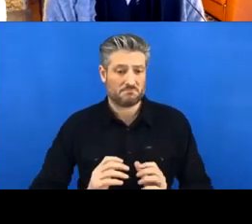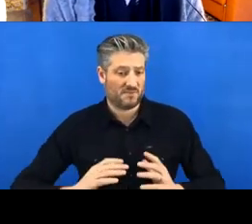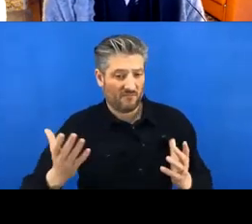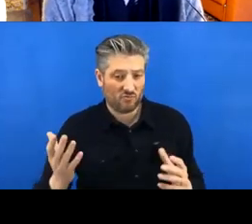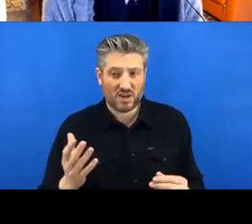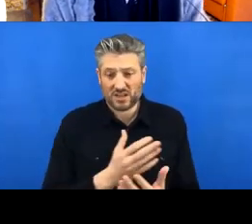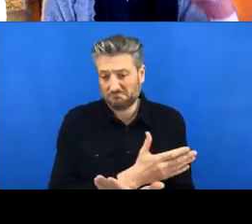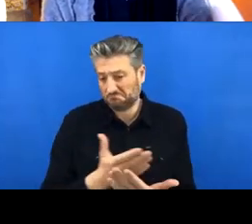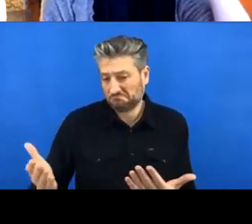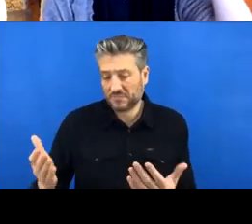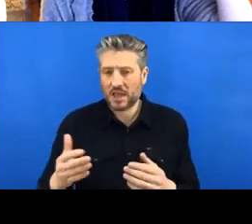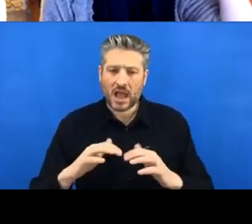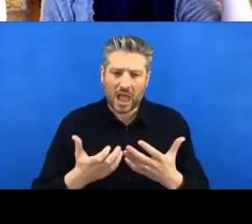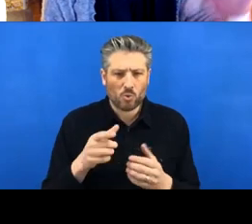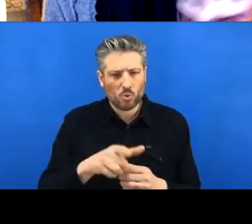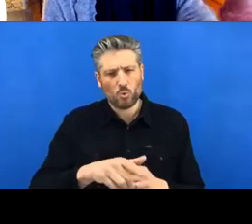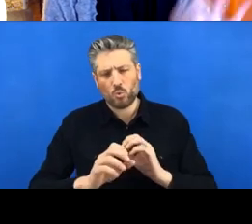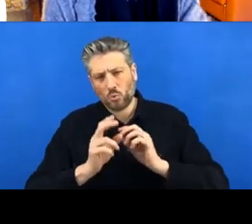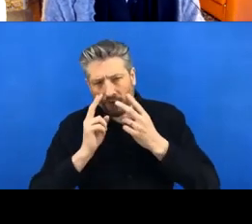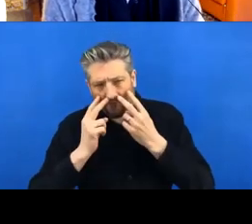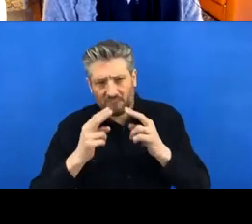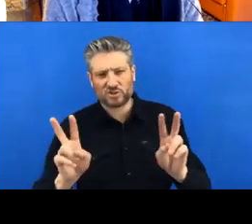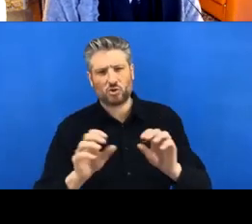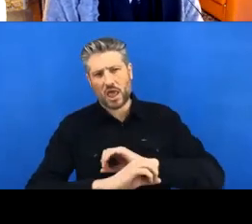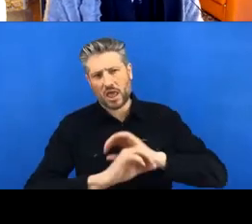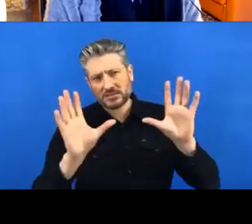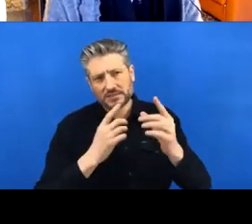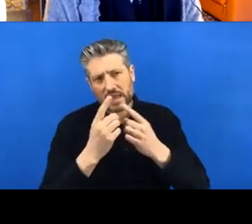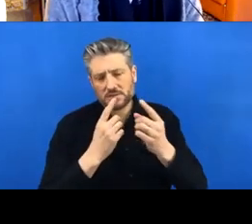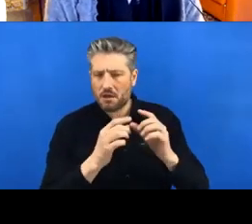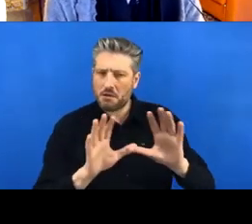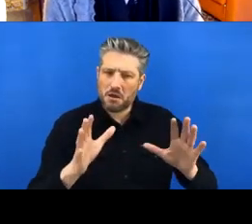So if this kind of process is familiar to you, then you want to be version-controlling it,